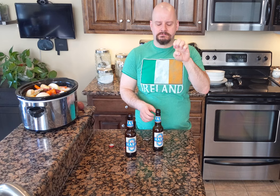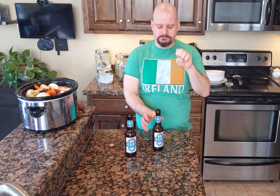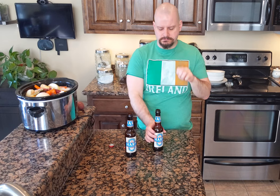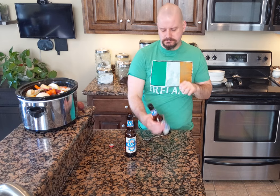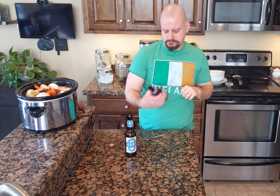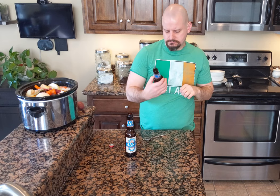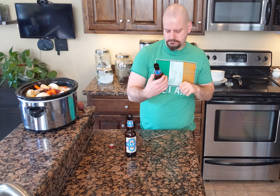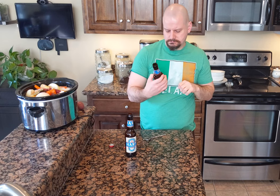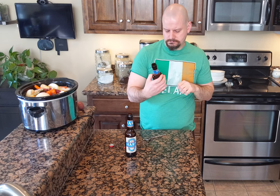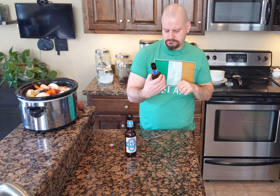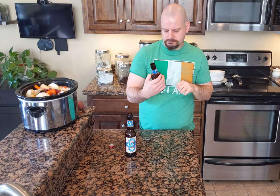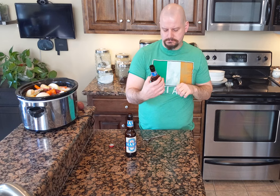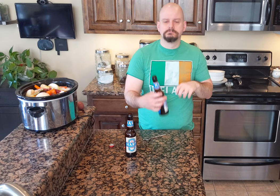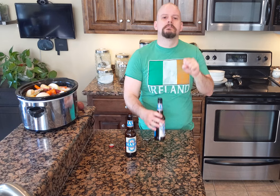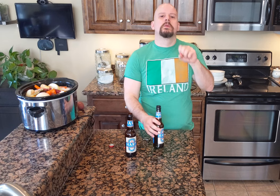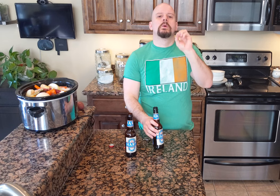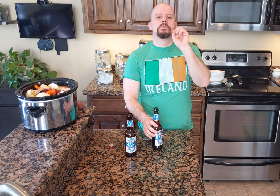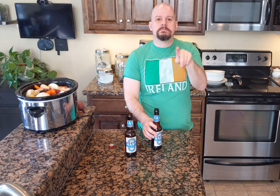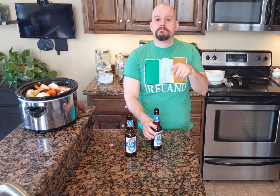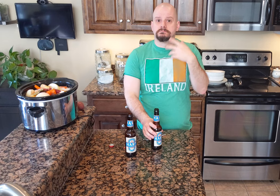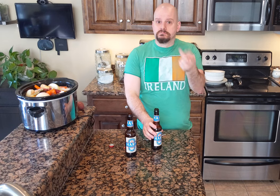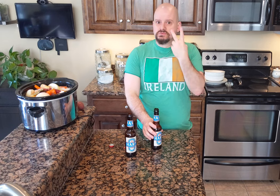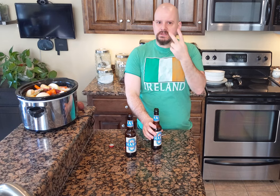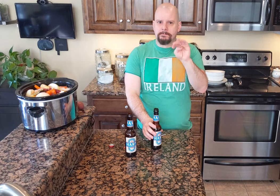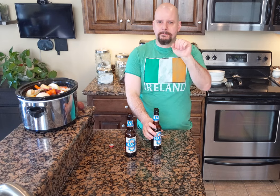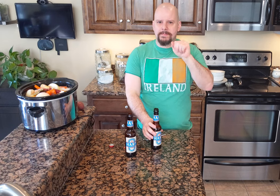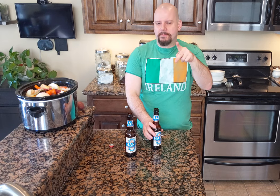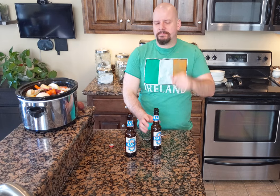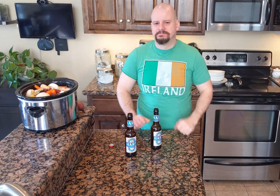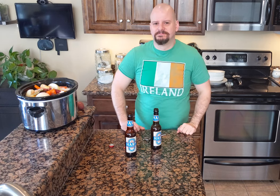OK, let's take a look on the map.